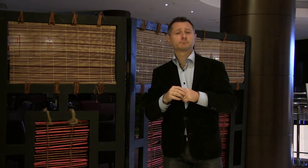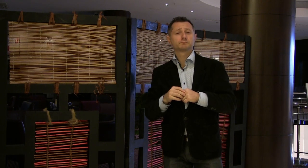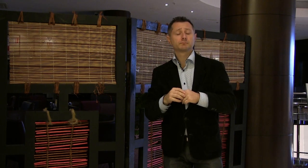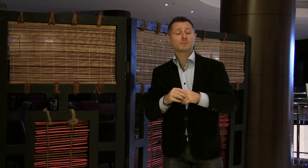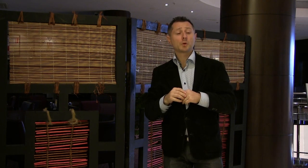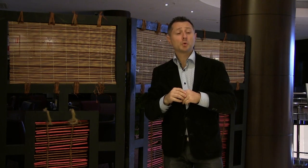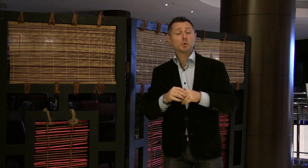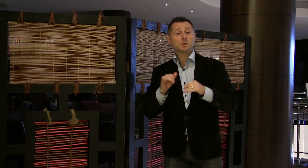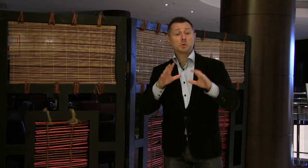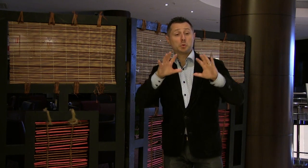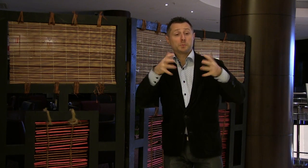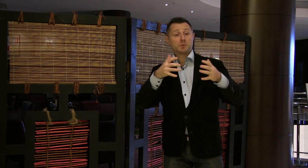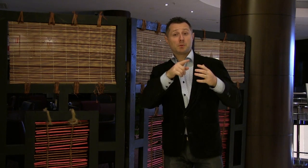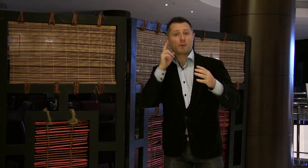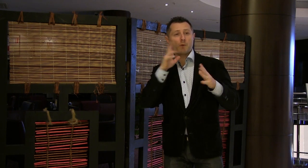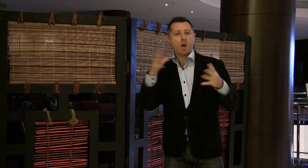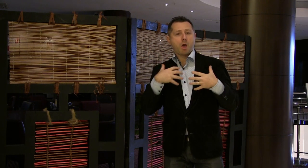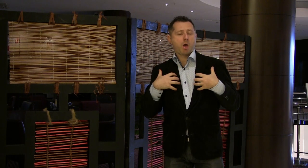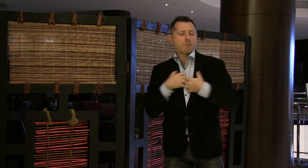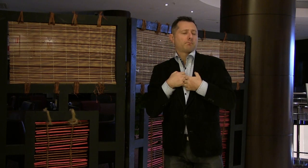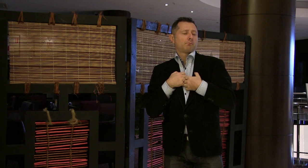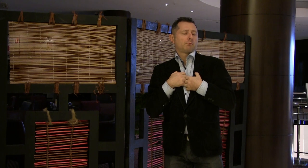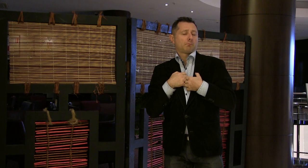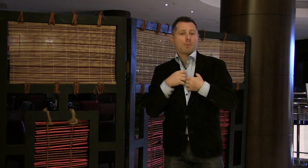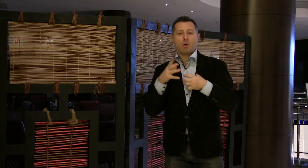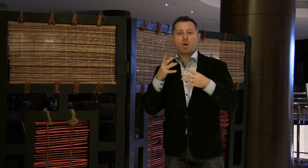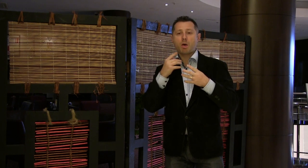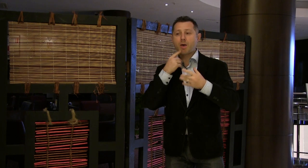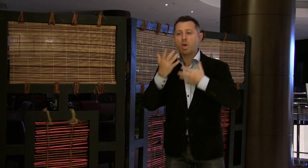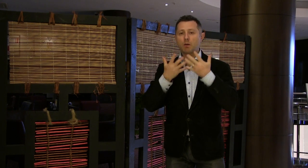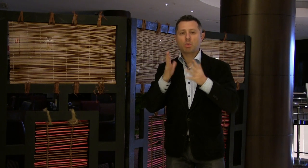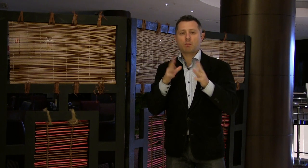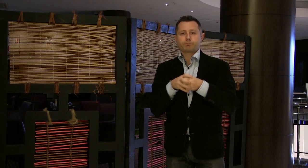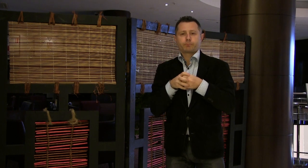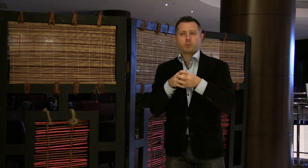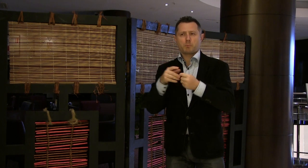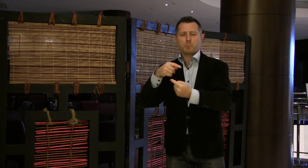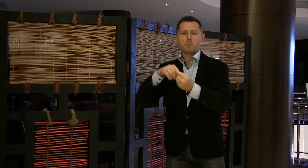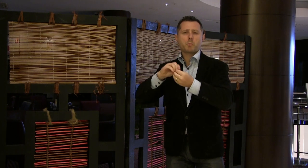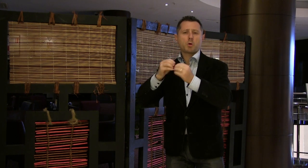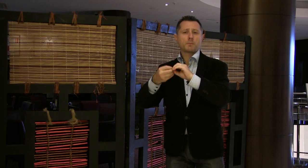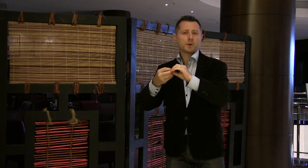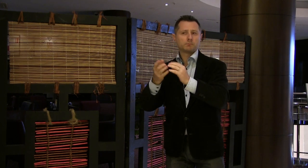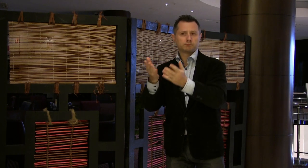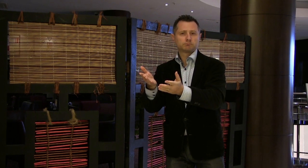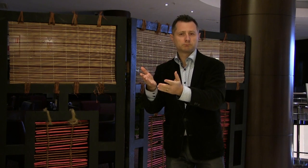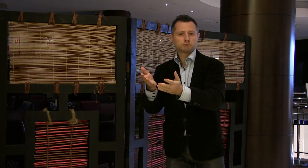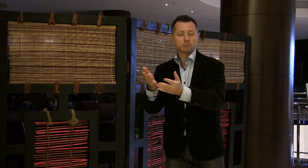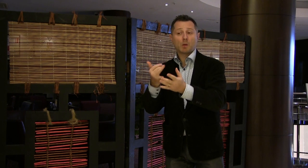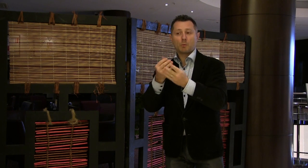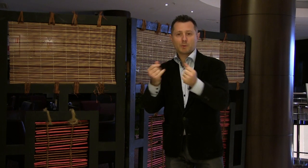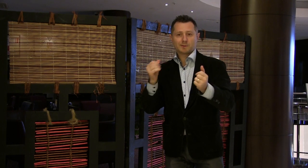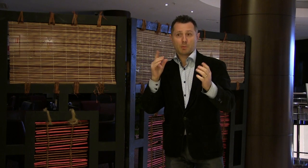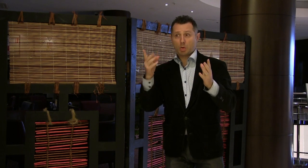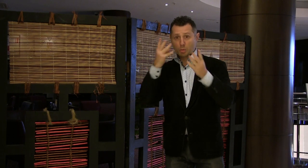There is a monument to this repression of Deaf people (“Deaf Intelligentsia Purge”). The monument has